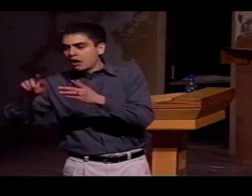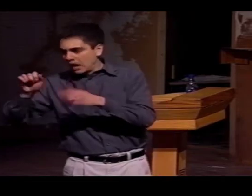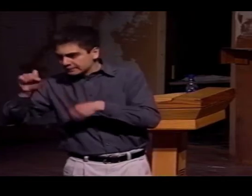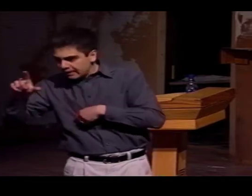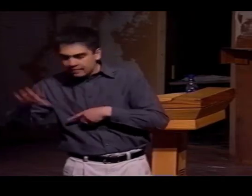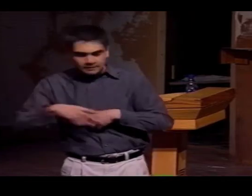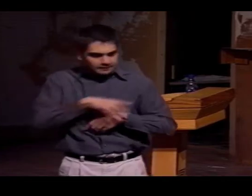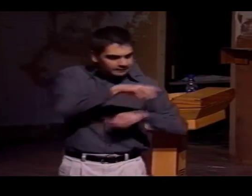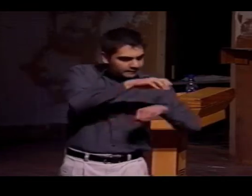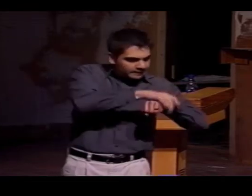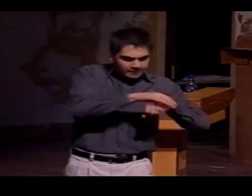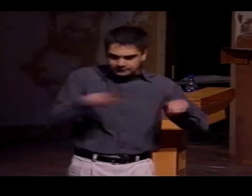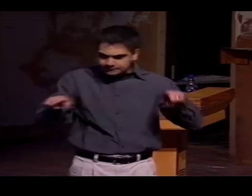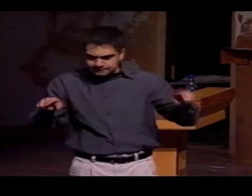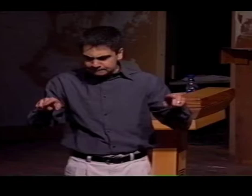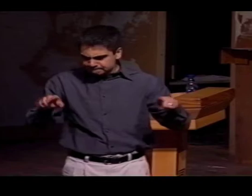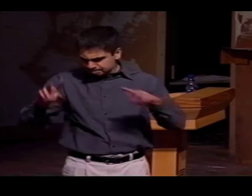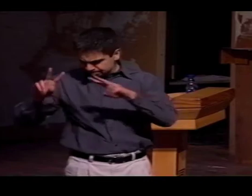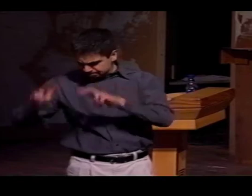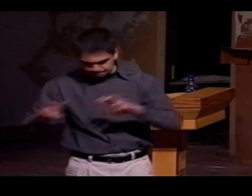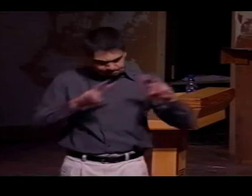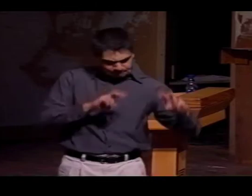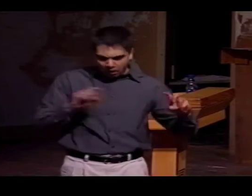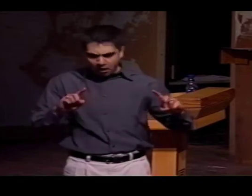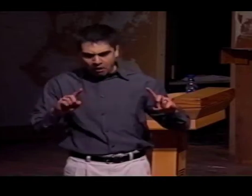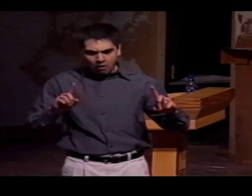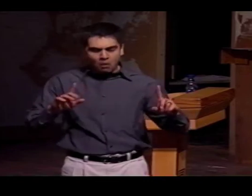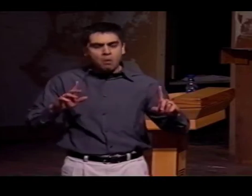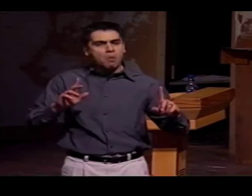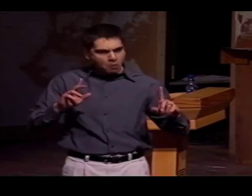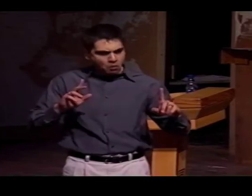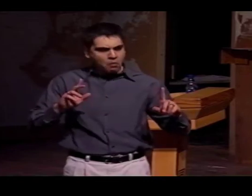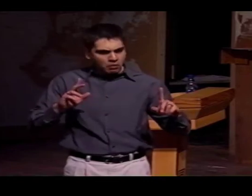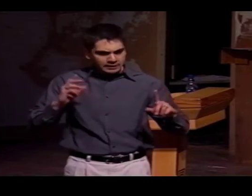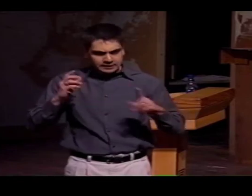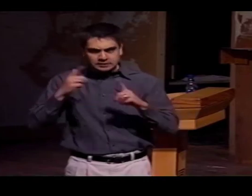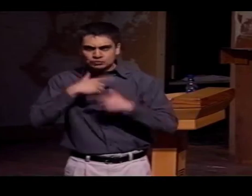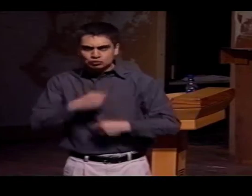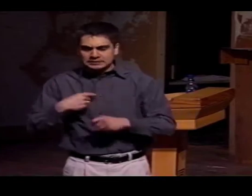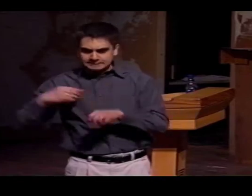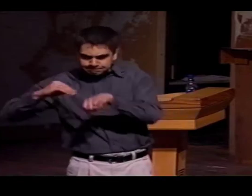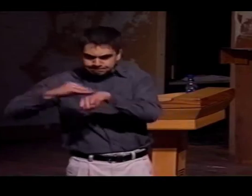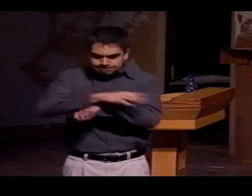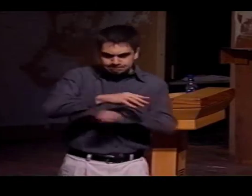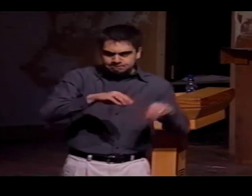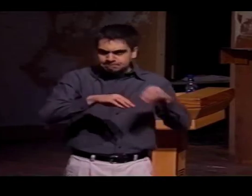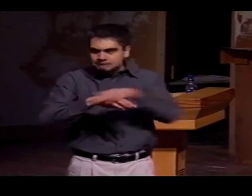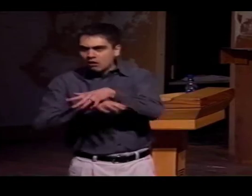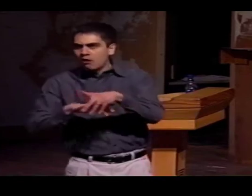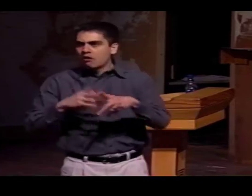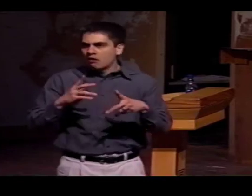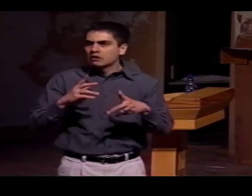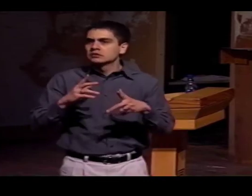AND THE TWO OF THEM INVESTIGATED THE CONTACT BETWEEN ASL AND ENGLISH